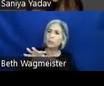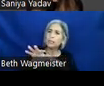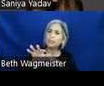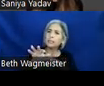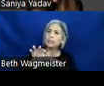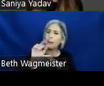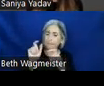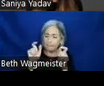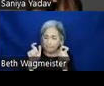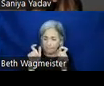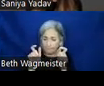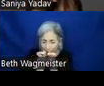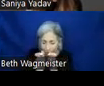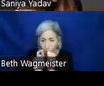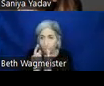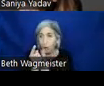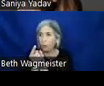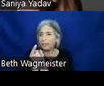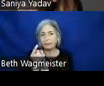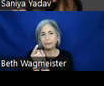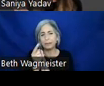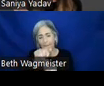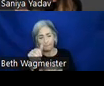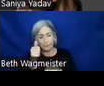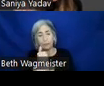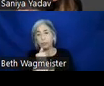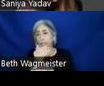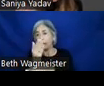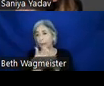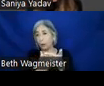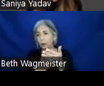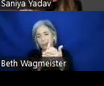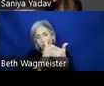or interactions at the component level. Building components within a design system to be inclusive,